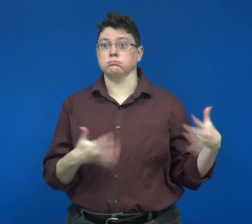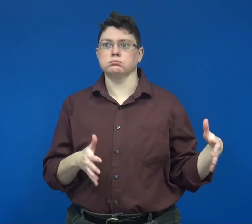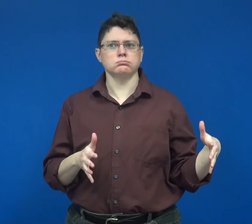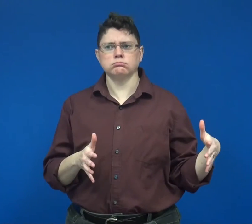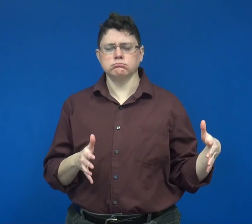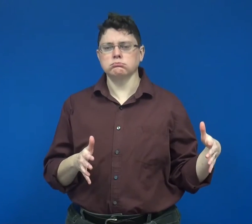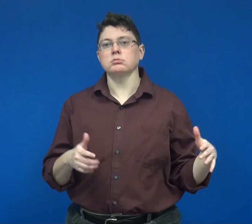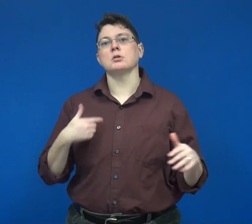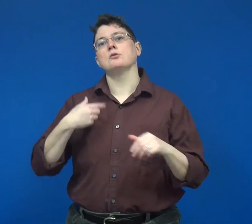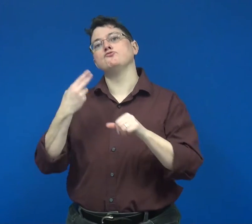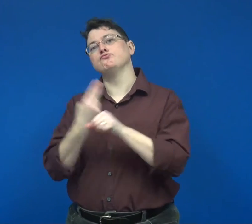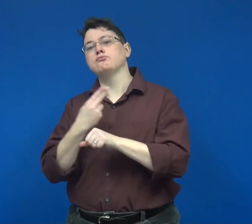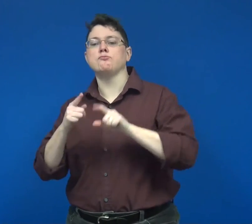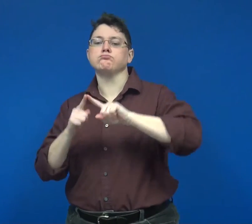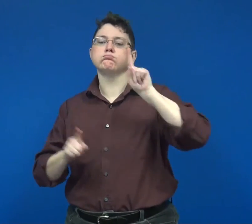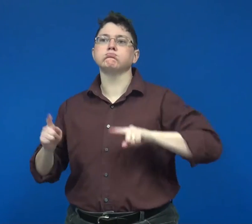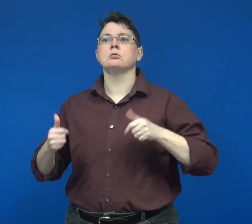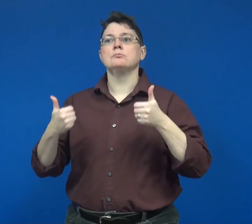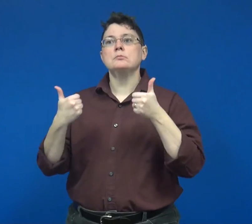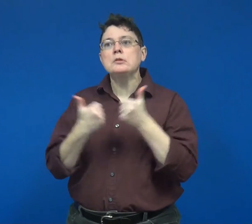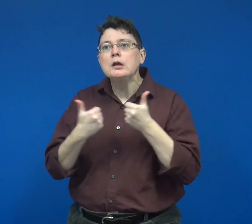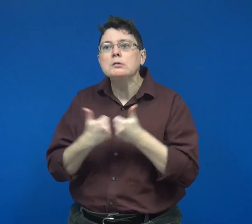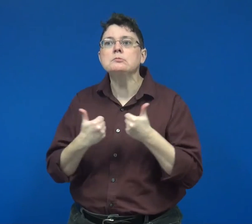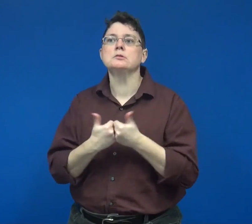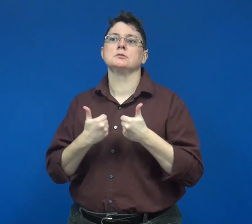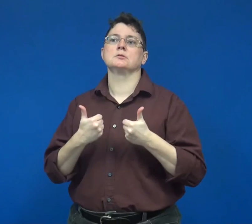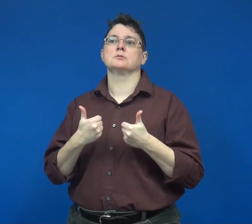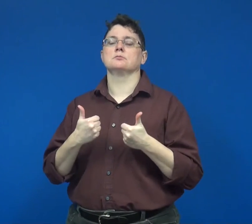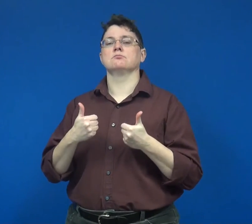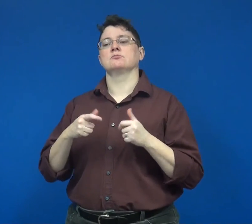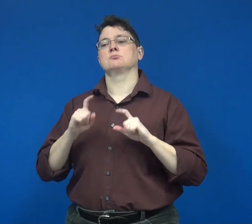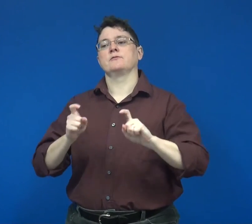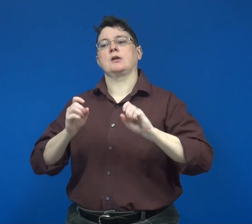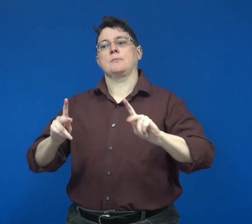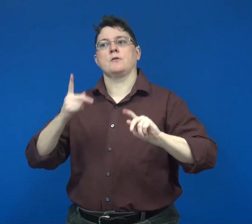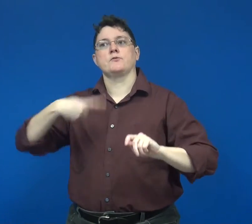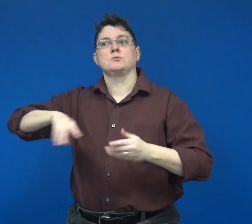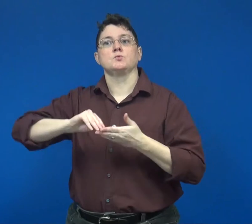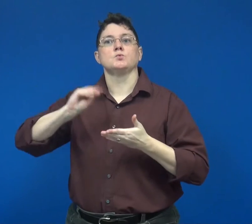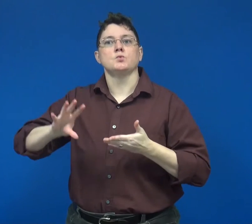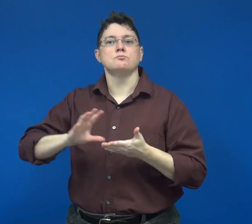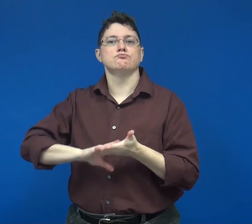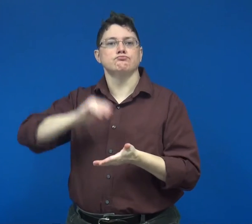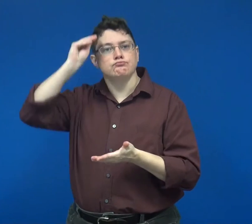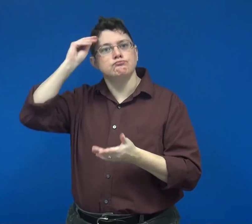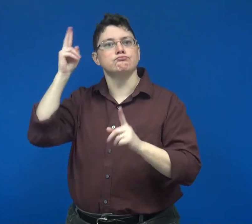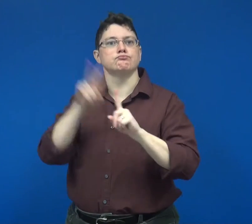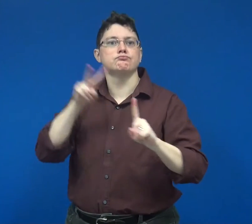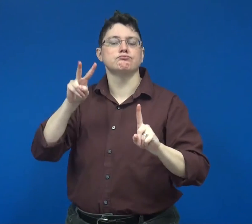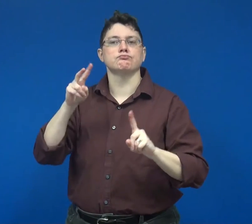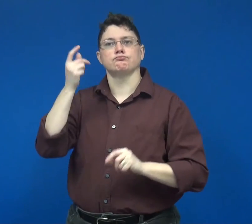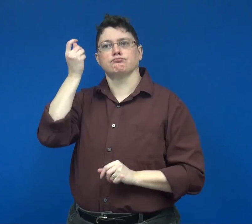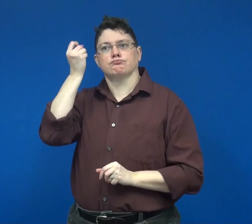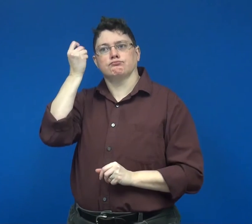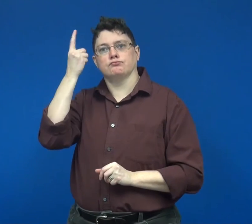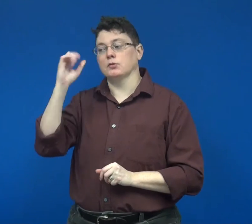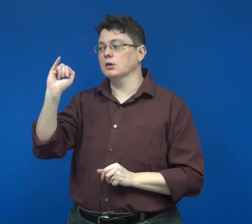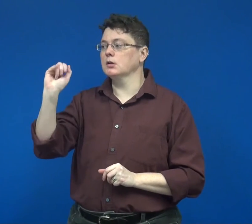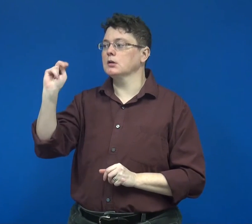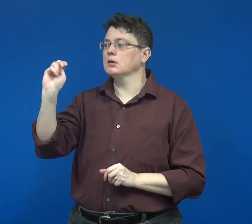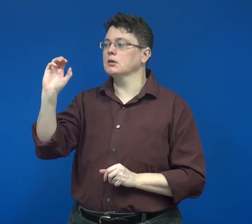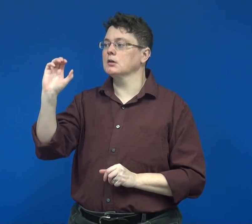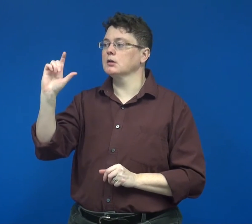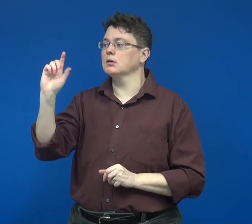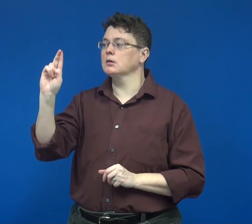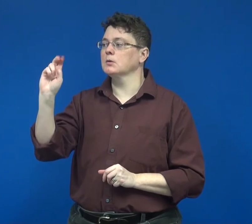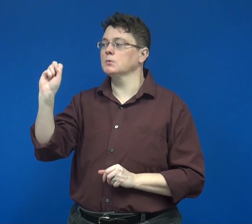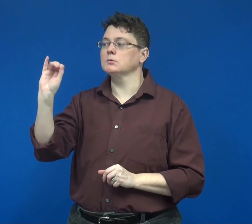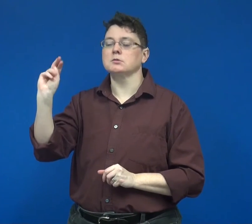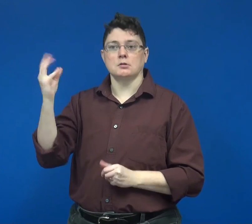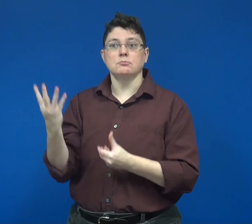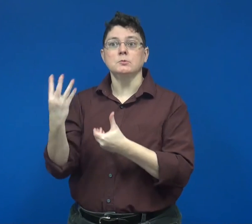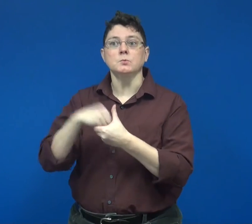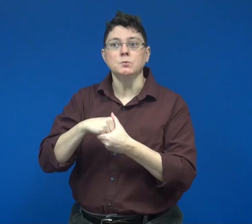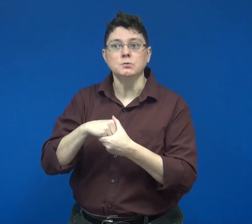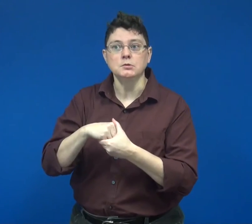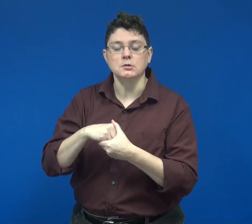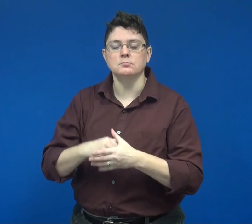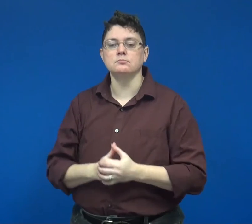I employ a variety of games, which provides opportunities for students to apply understanding of inclusion